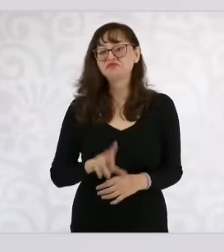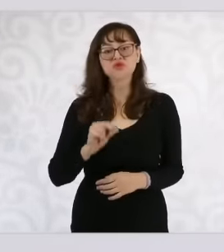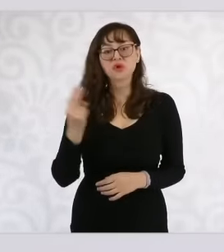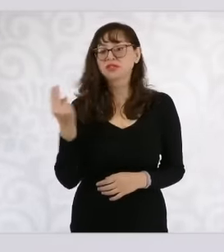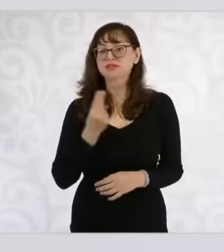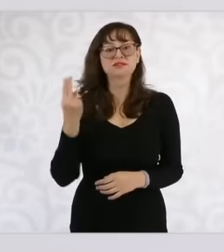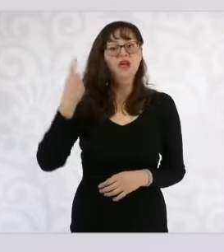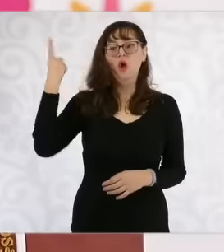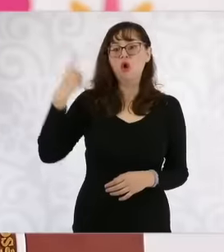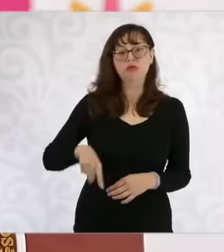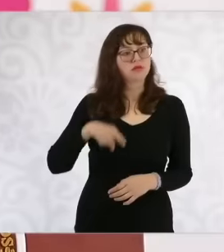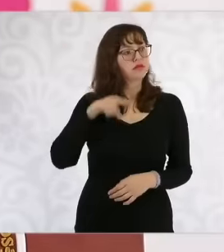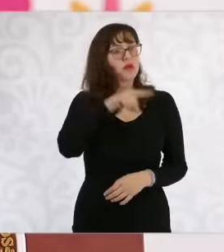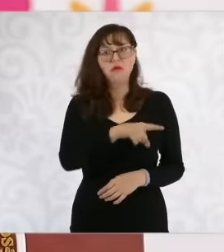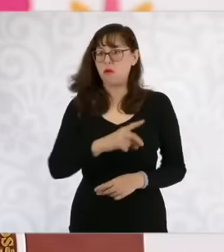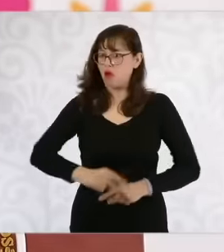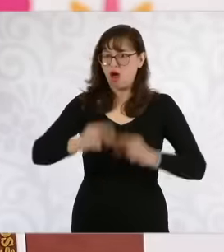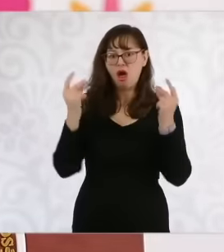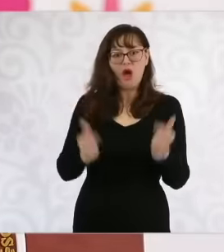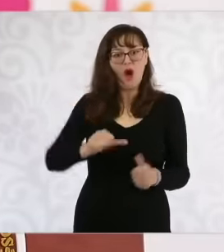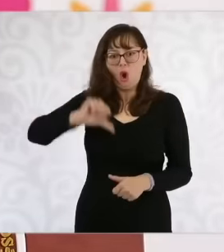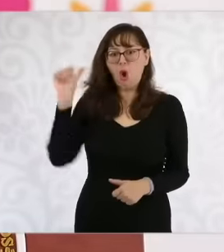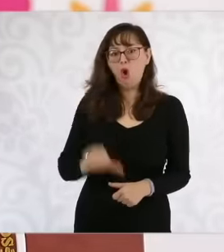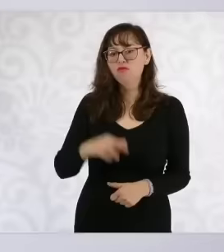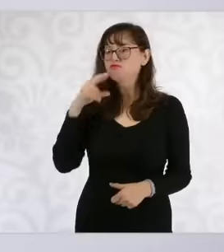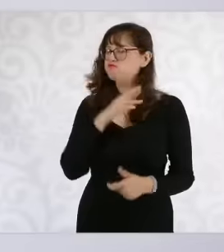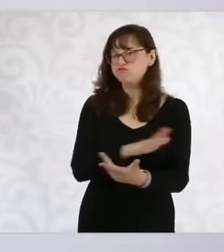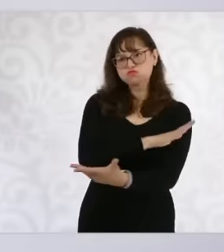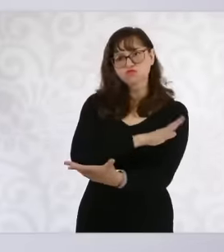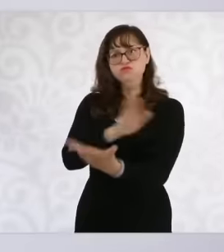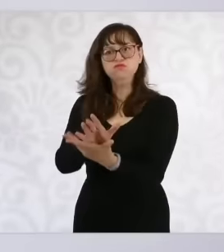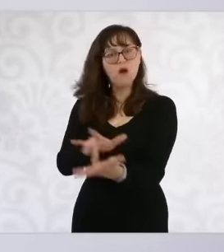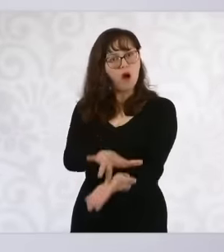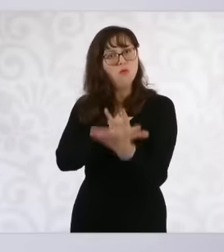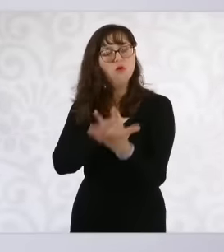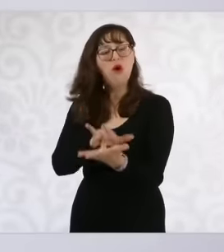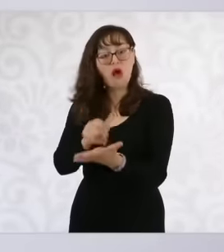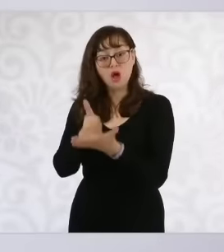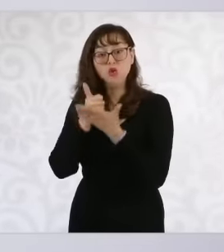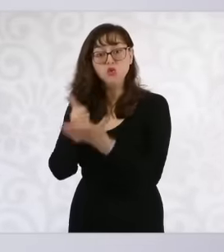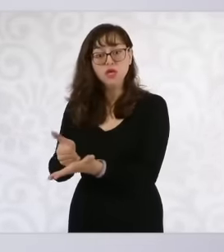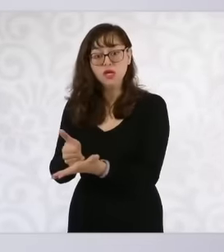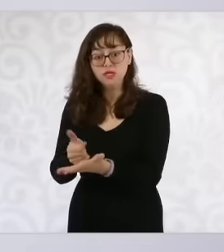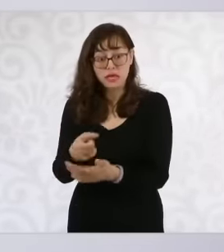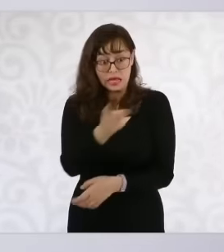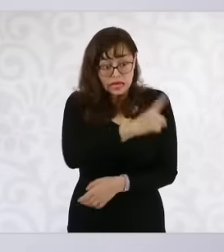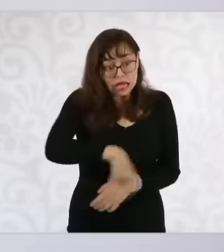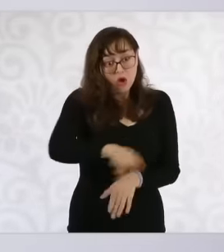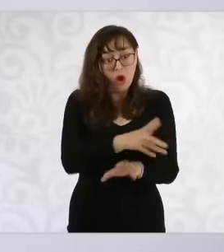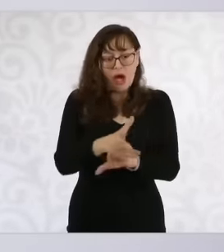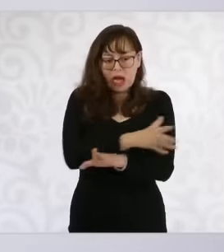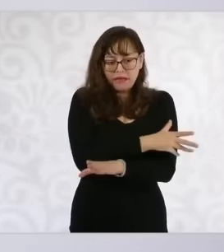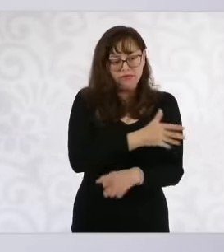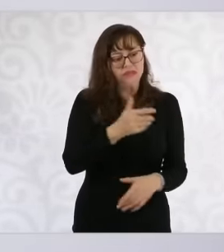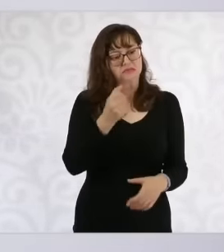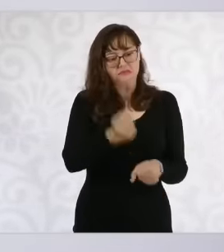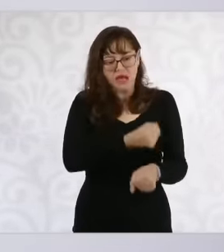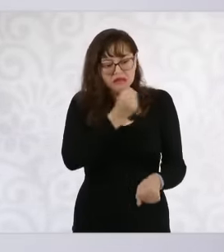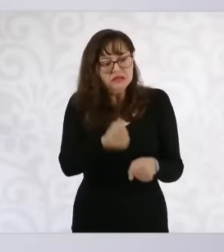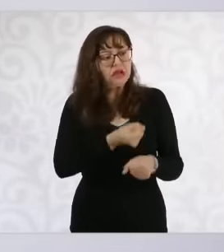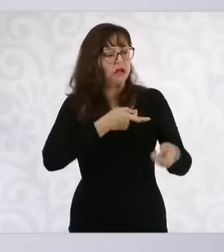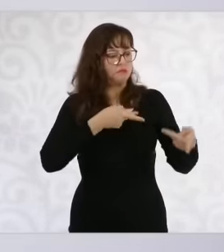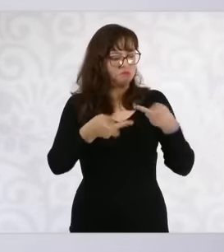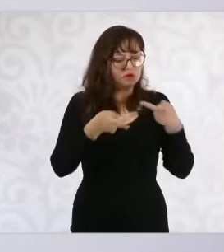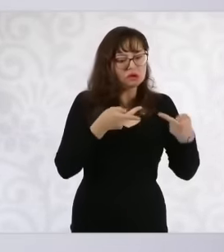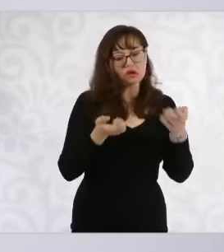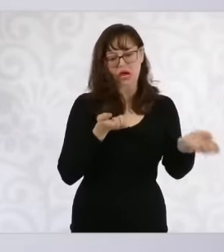they can immediately support the population and they prepare for time to to be able to do it